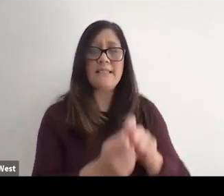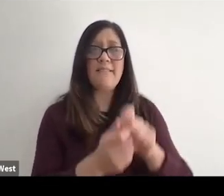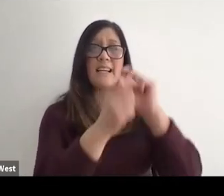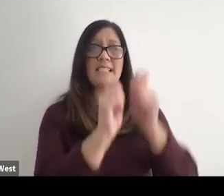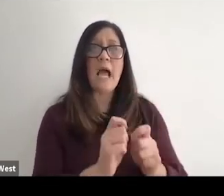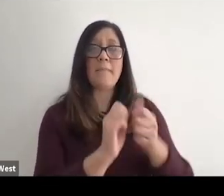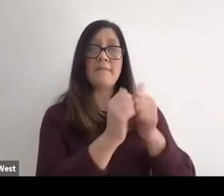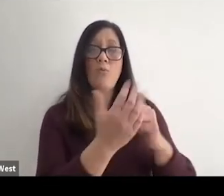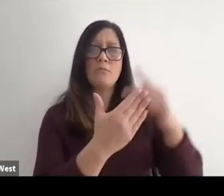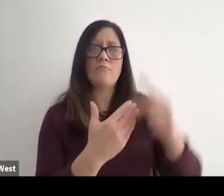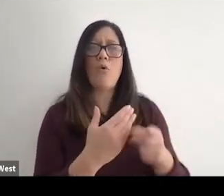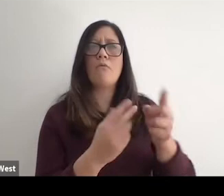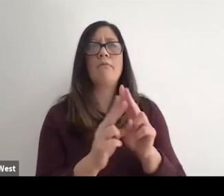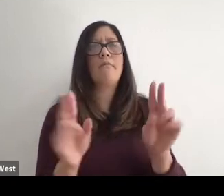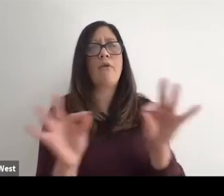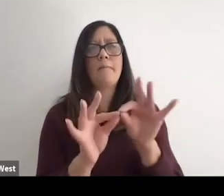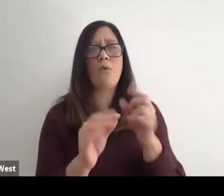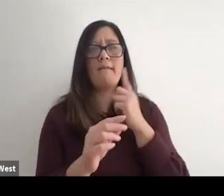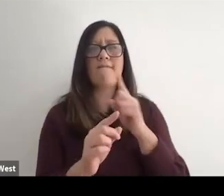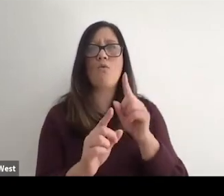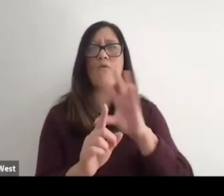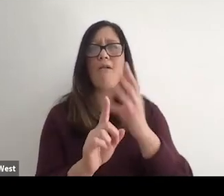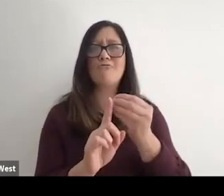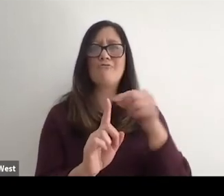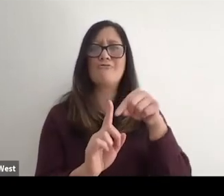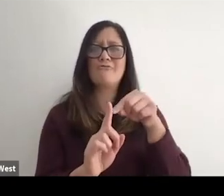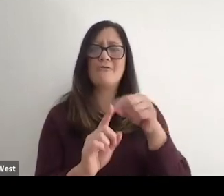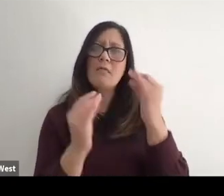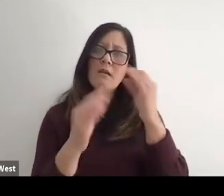programs are incredibly important for. Culture and thinking about